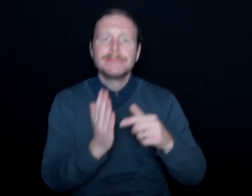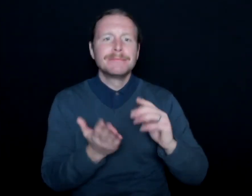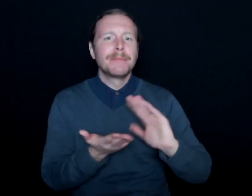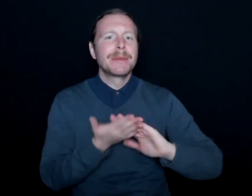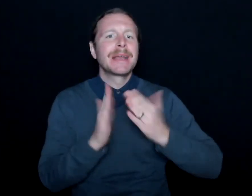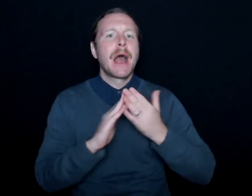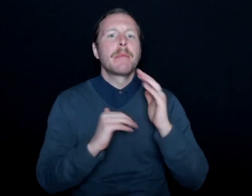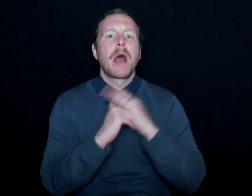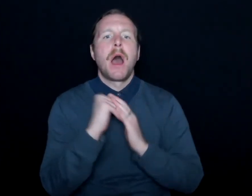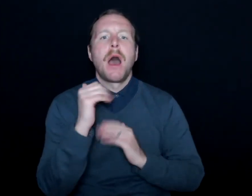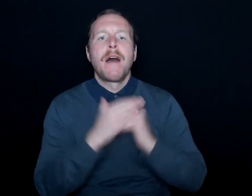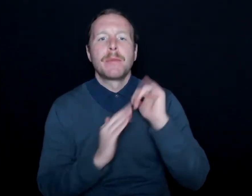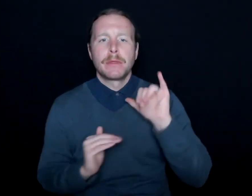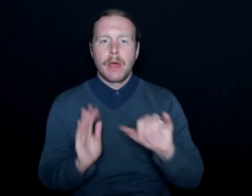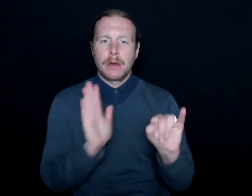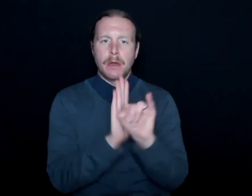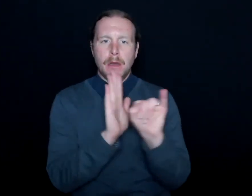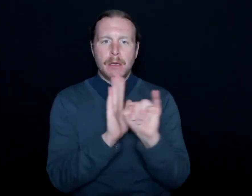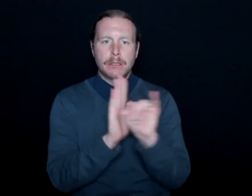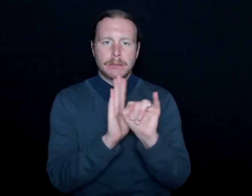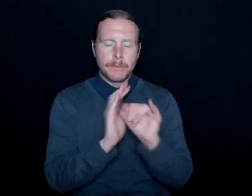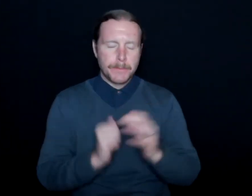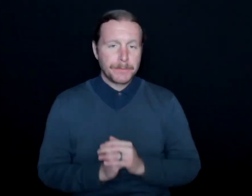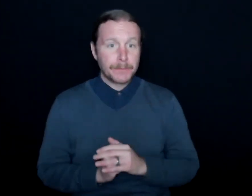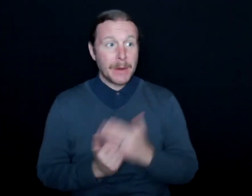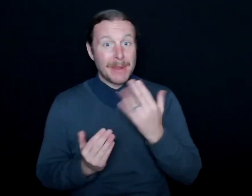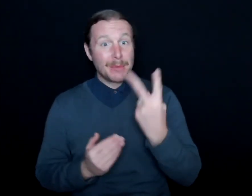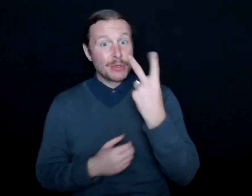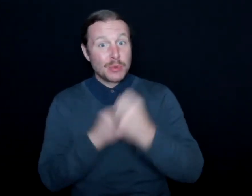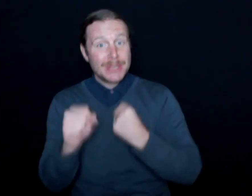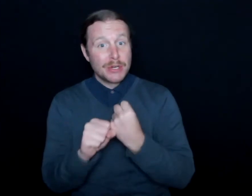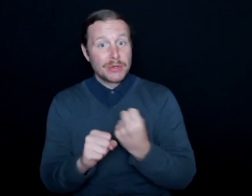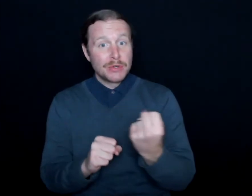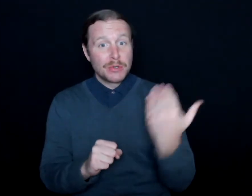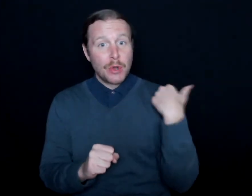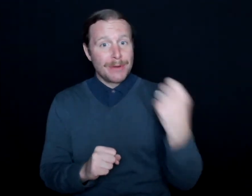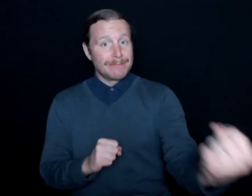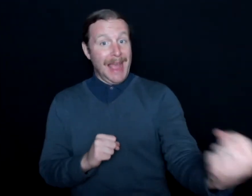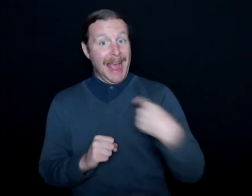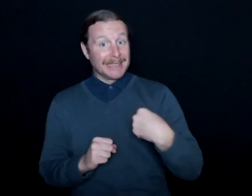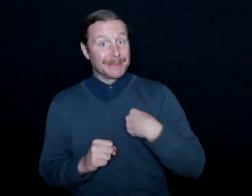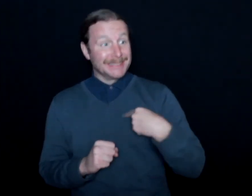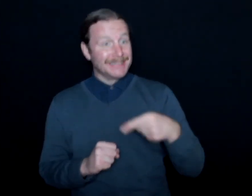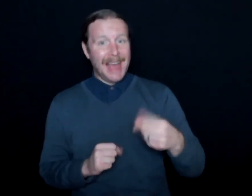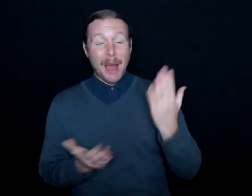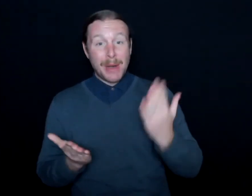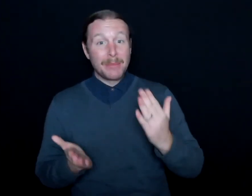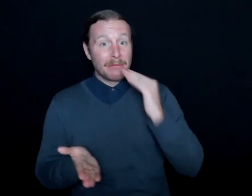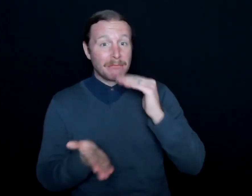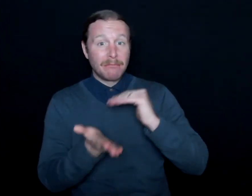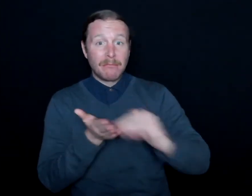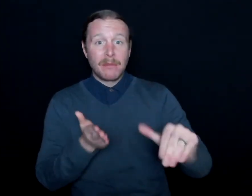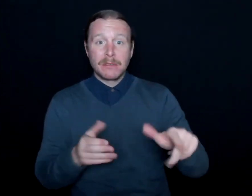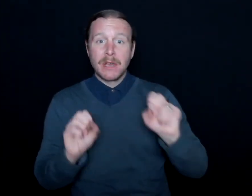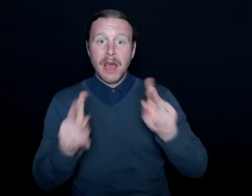And I think, if you were to ask me two years ago, I probably would have declined this opportunity to be on the podcast, just because I didn't